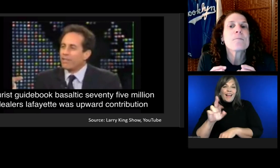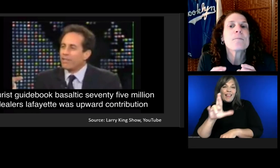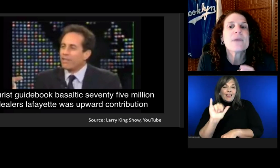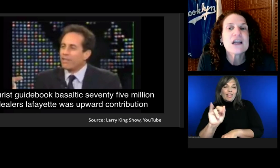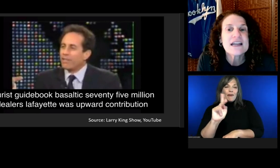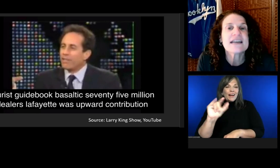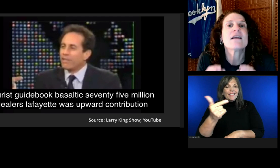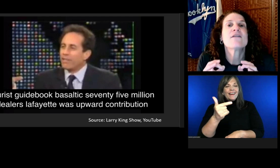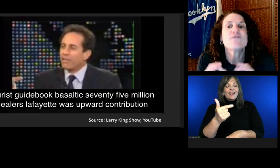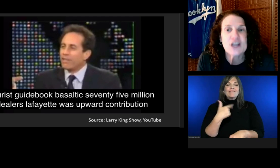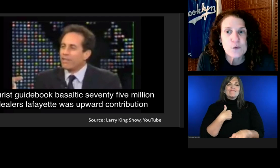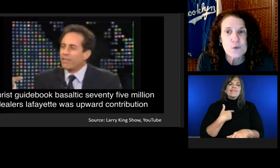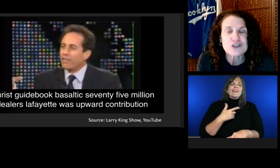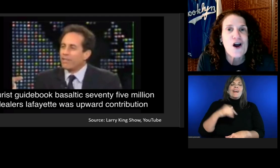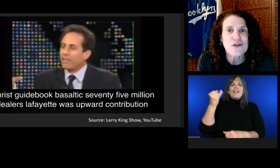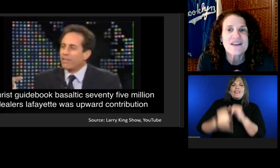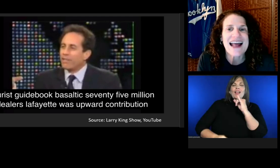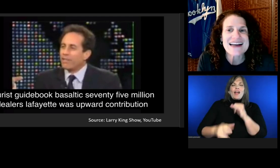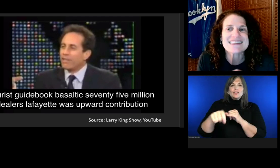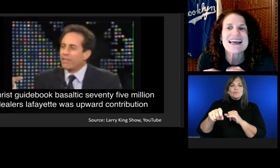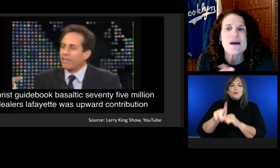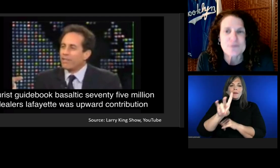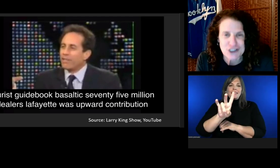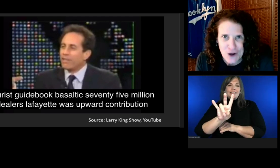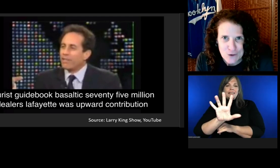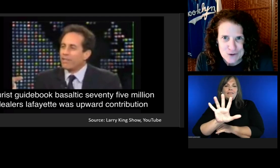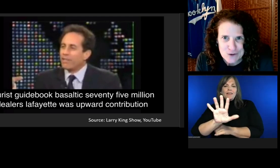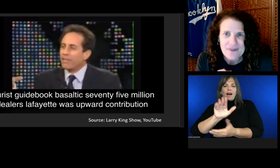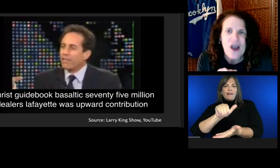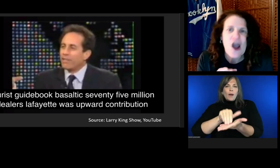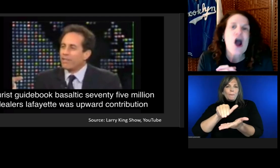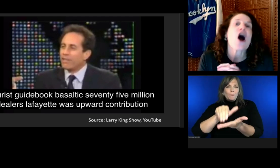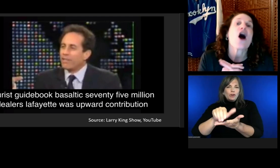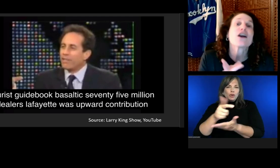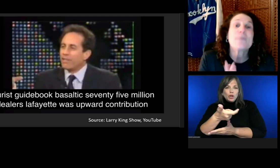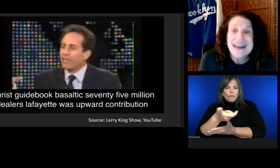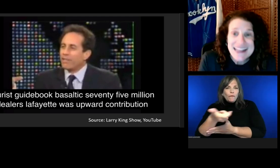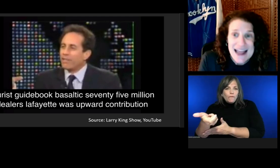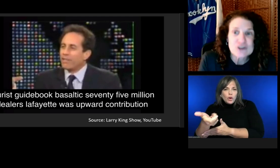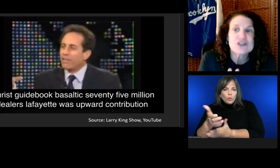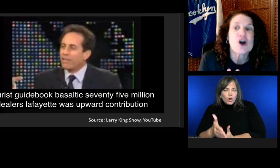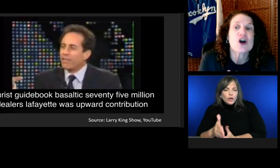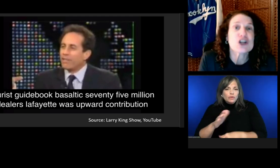Automatic captions are a first step.